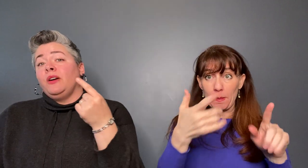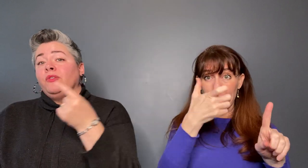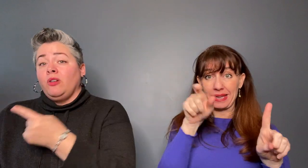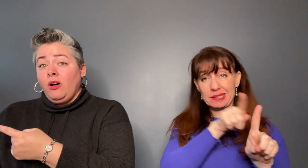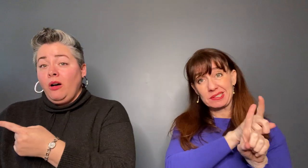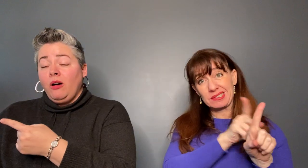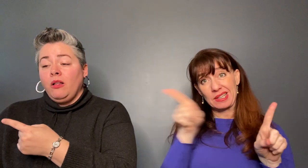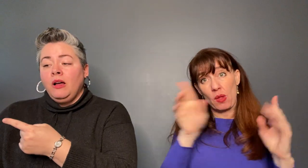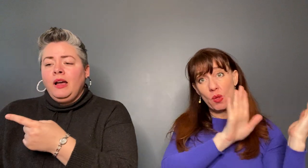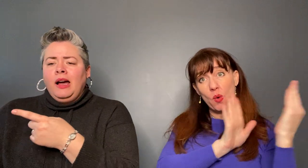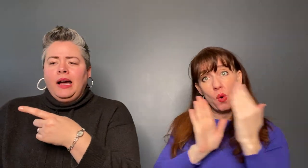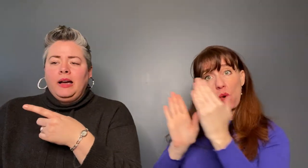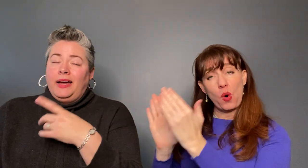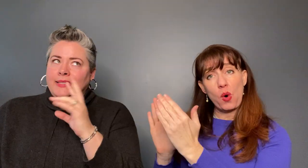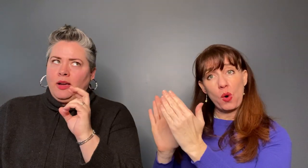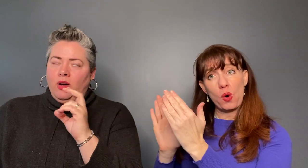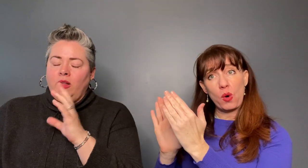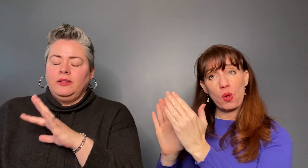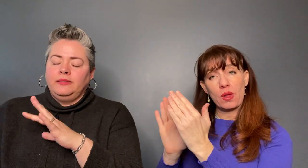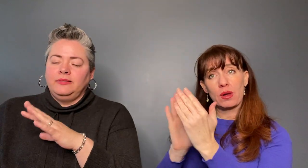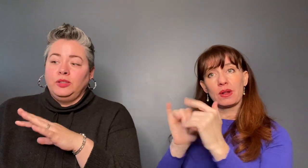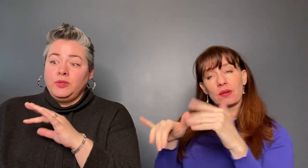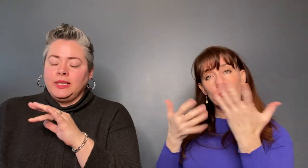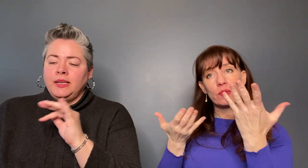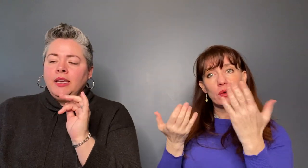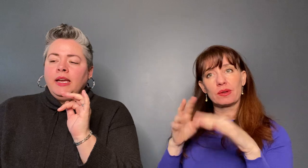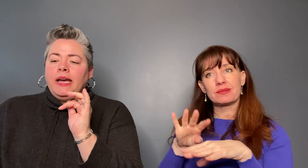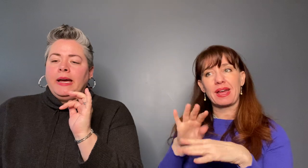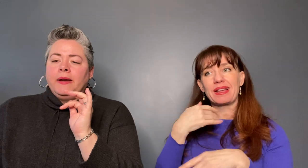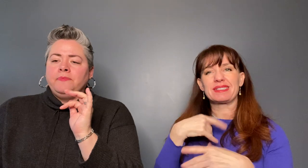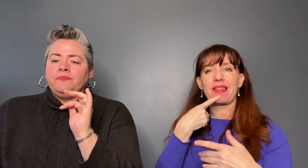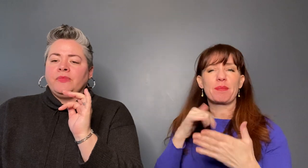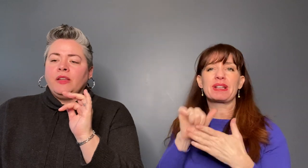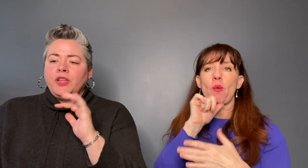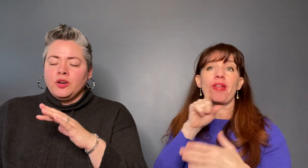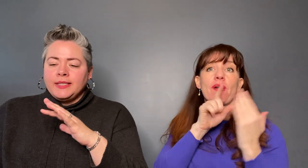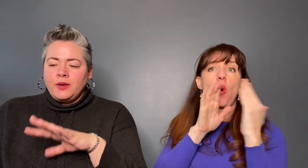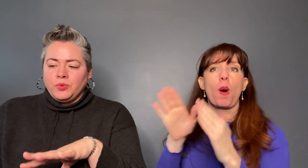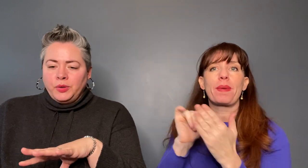hall, I say hall loosely, there is a room